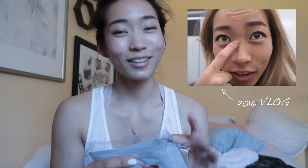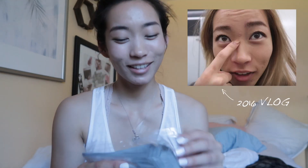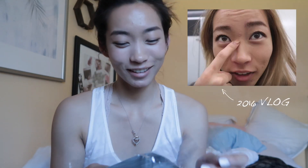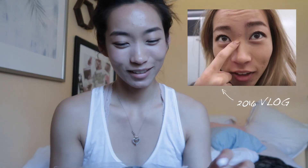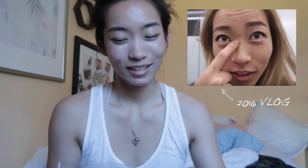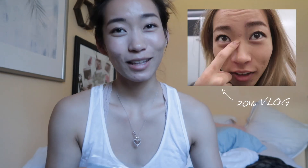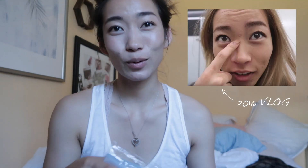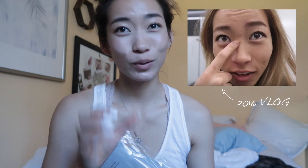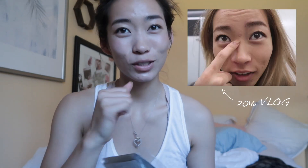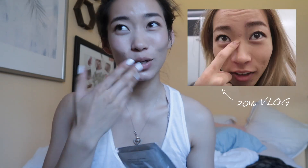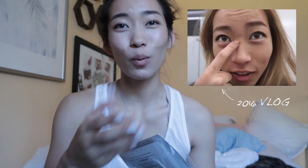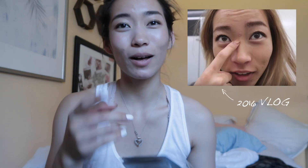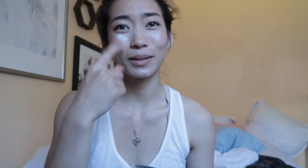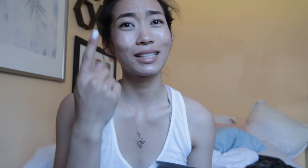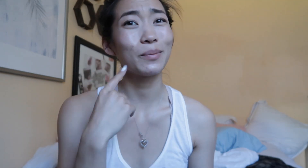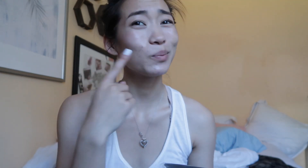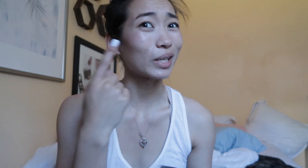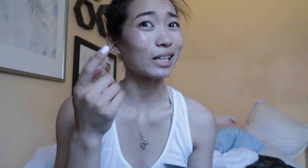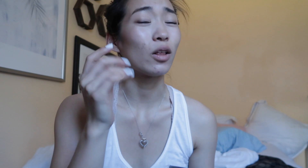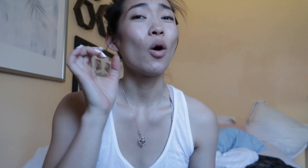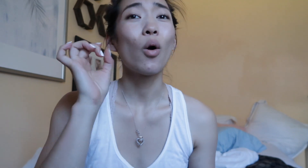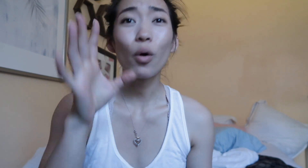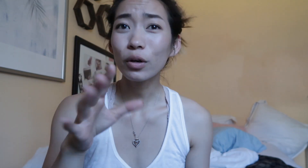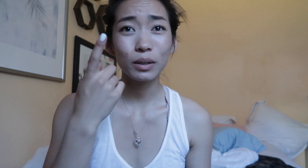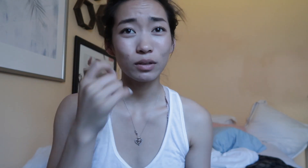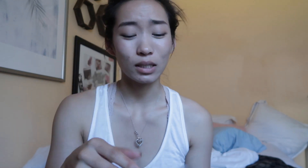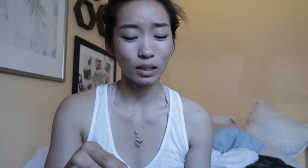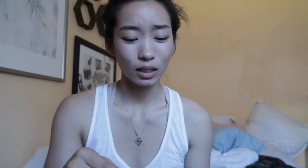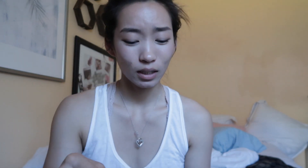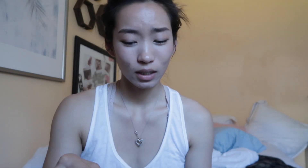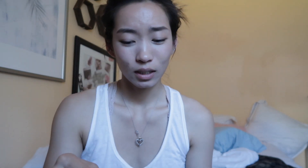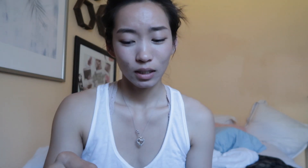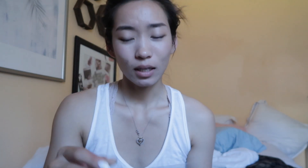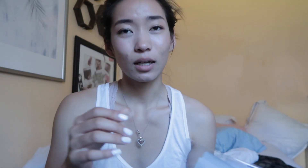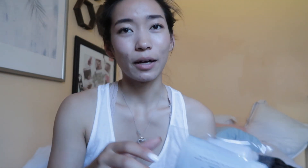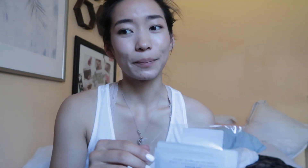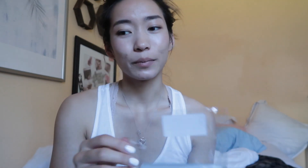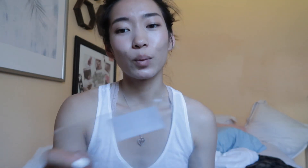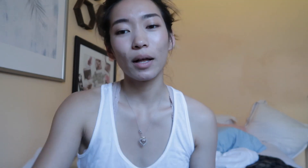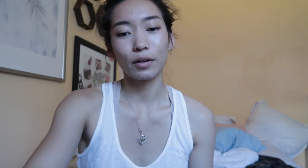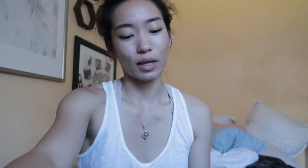they work so well because I've been breaking out horribly recently well okay